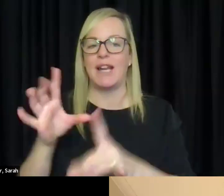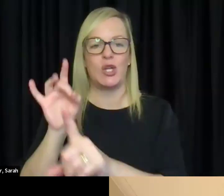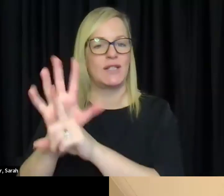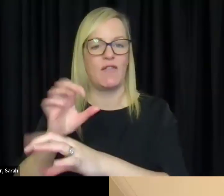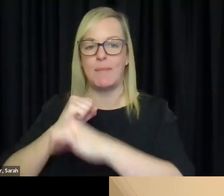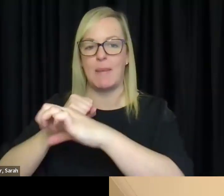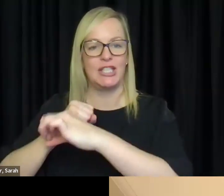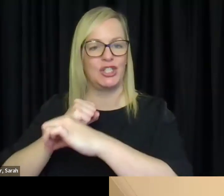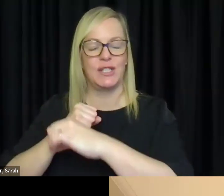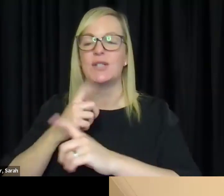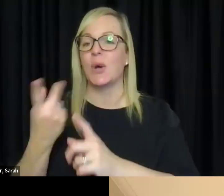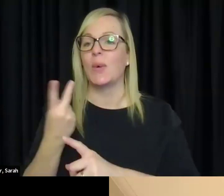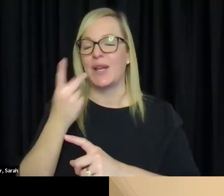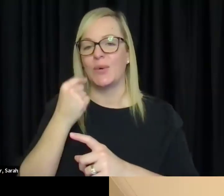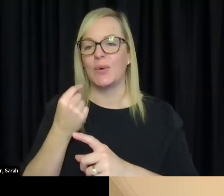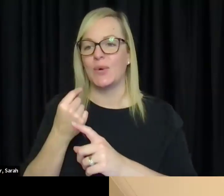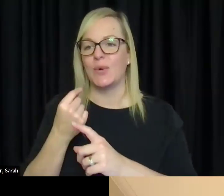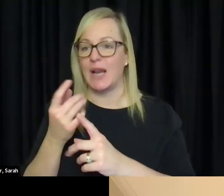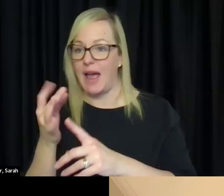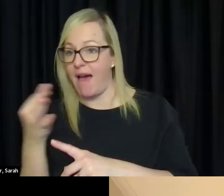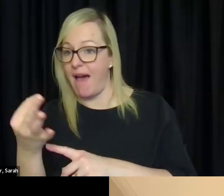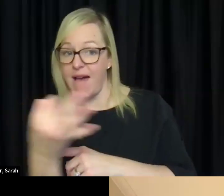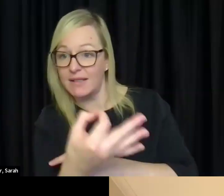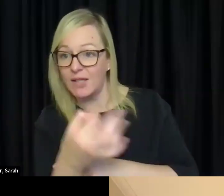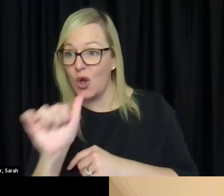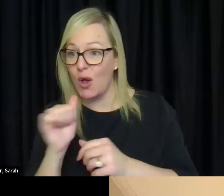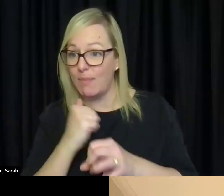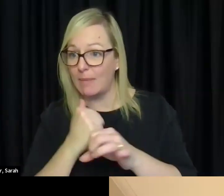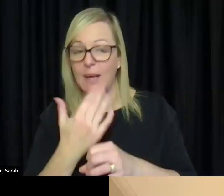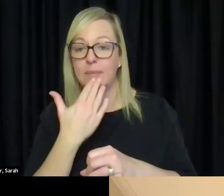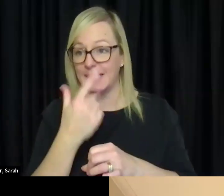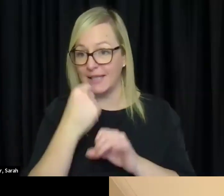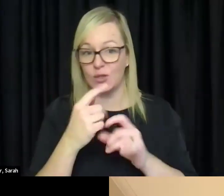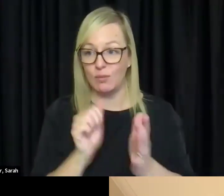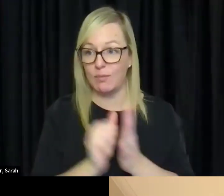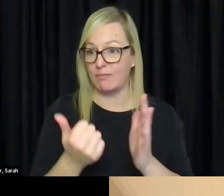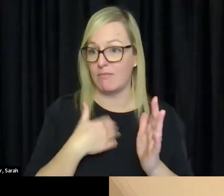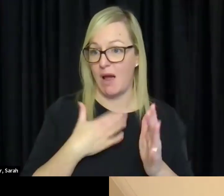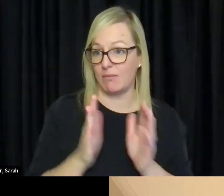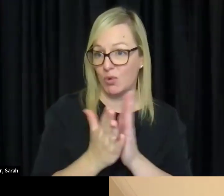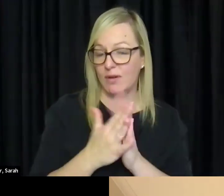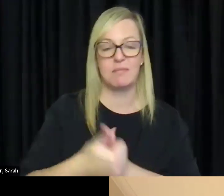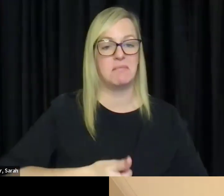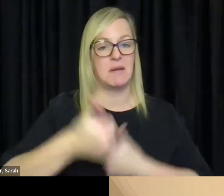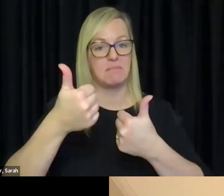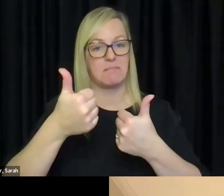able to reach out to her publisher for Come Over to My House. The book I am working with with Nas